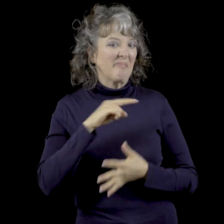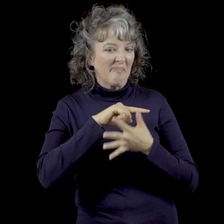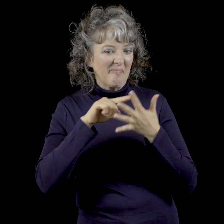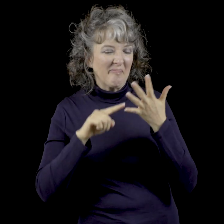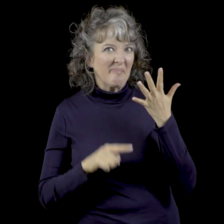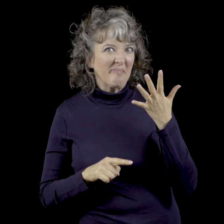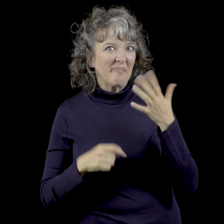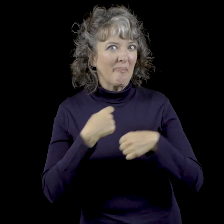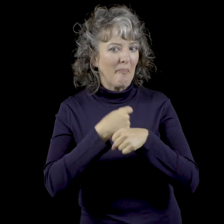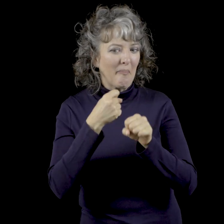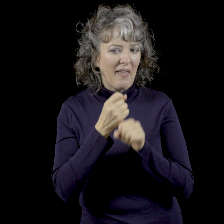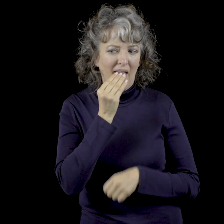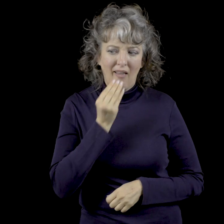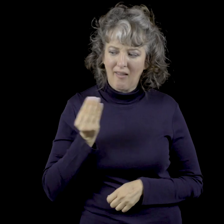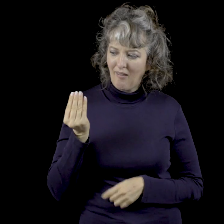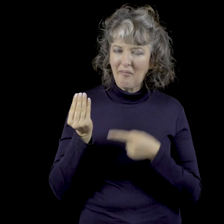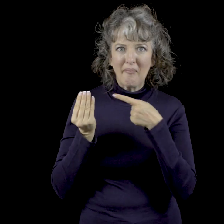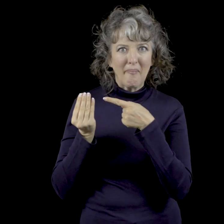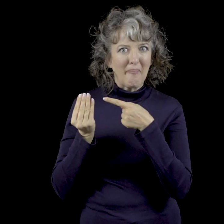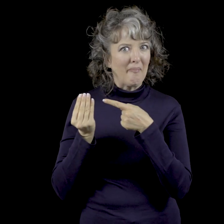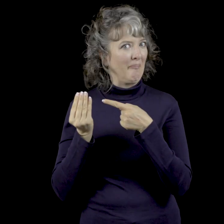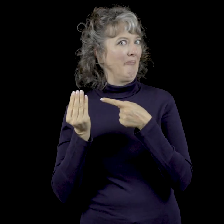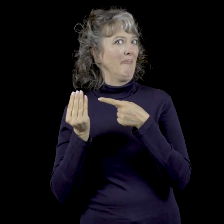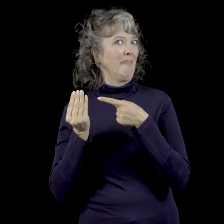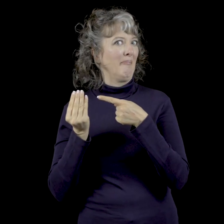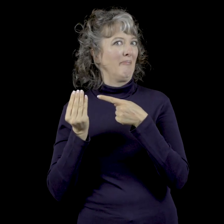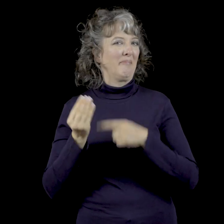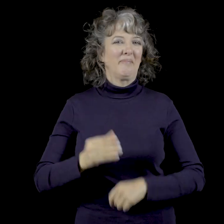Exhaustive inventory of his partials.